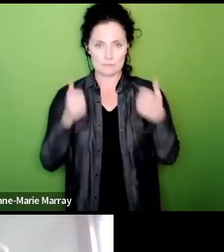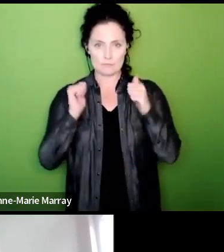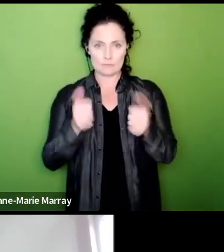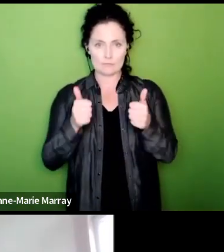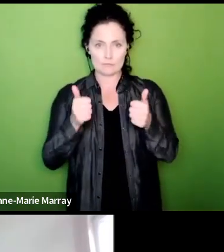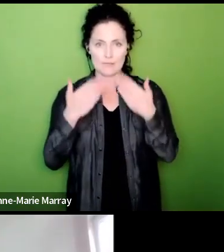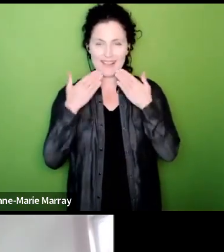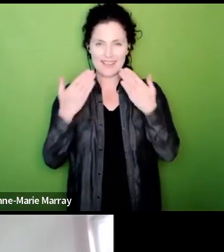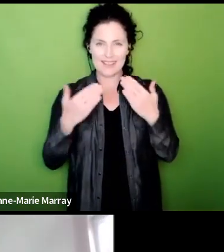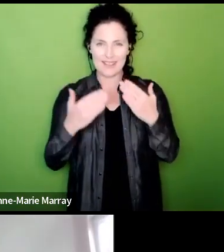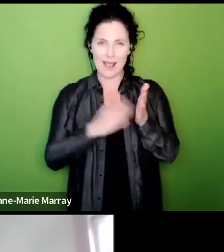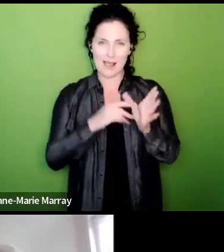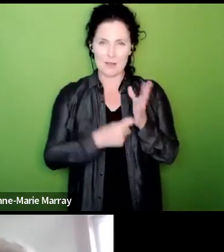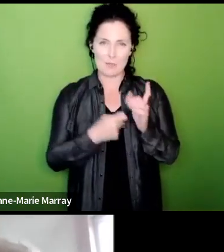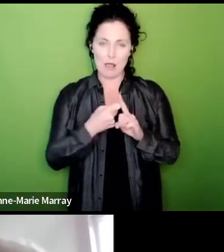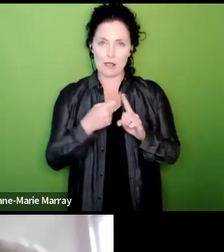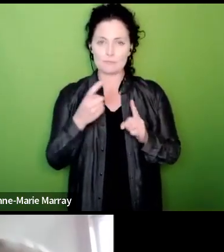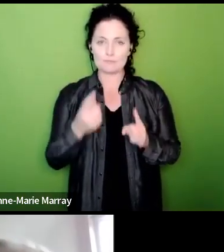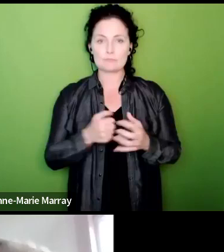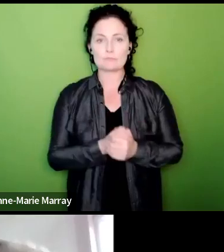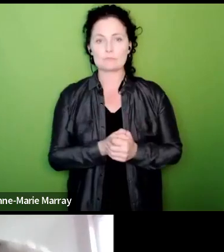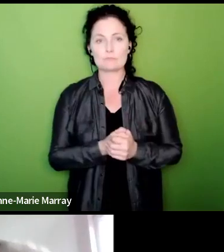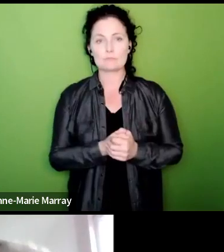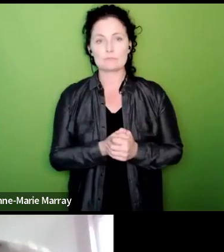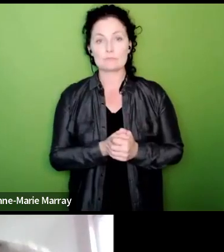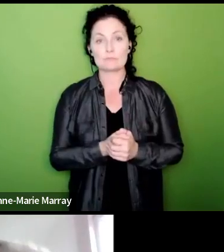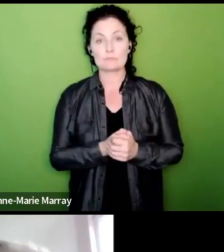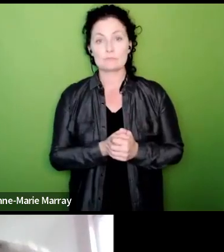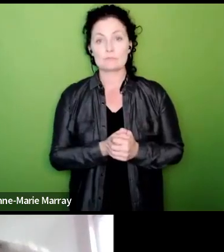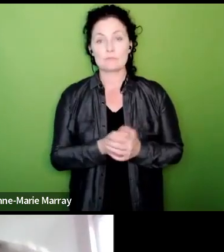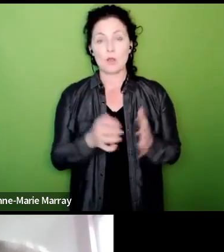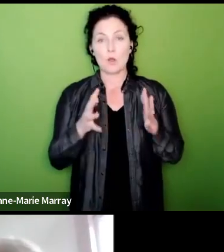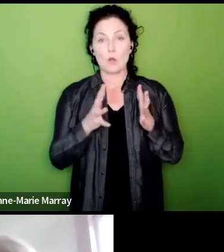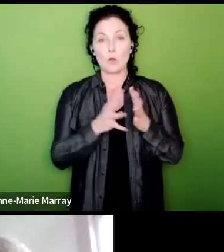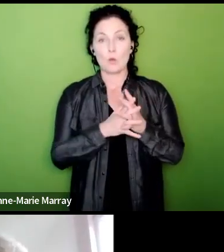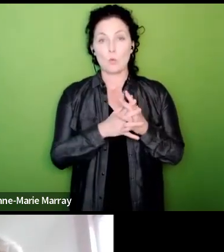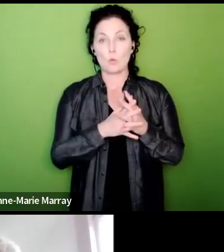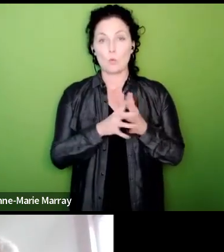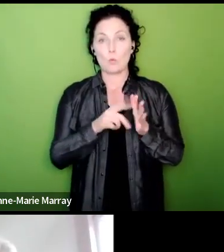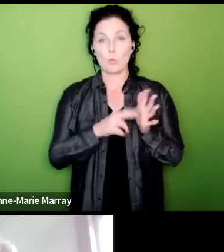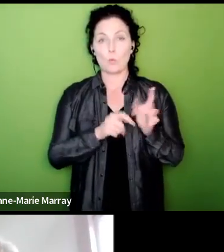that's helpful Wendy Turner asks will we get the results down to Branch level Wendy I can probably